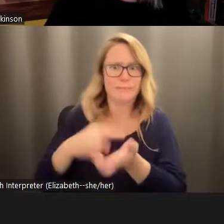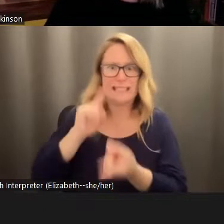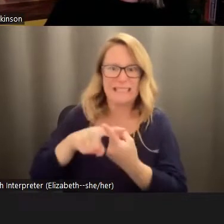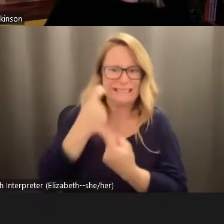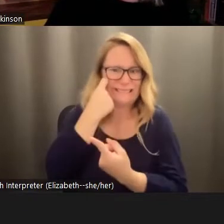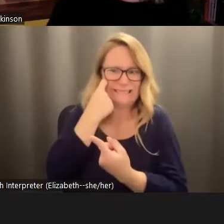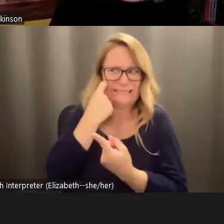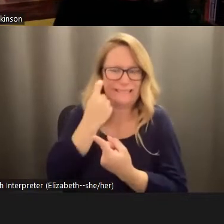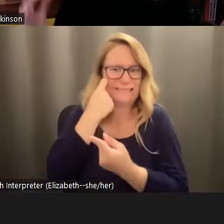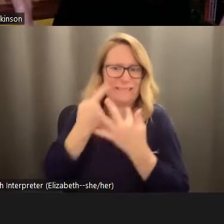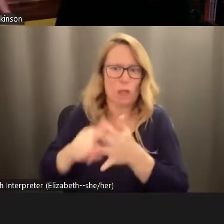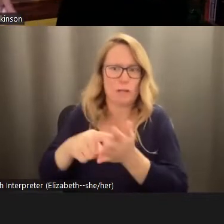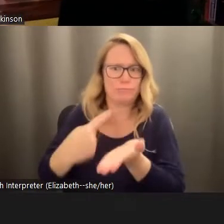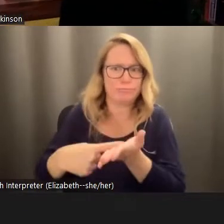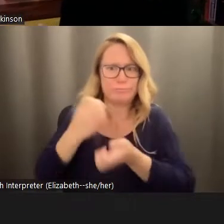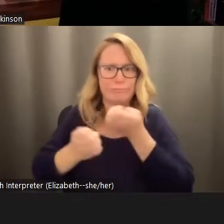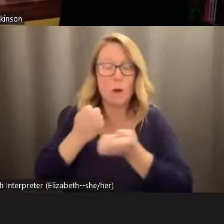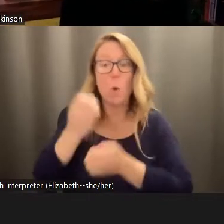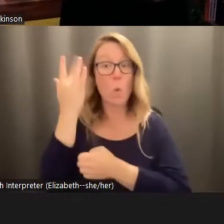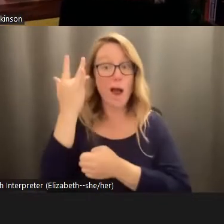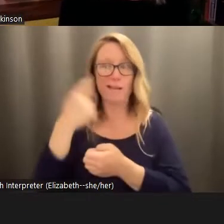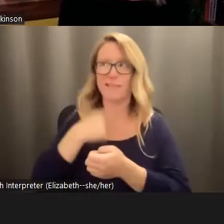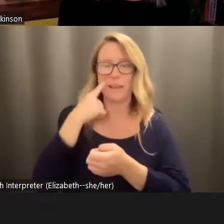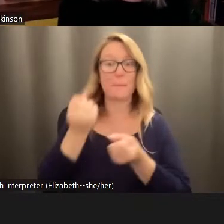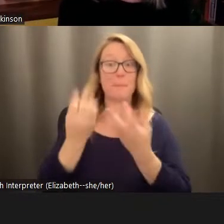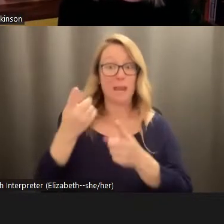partly because I think as many of you probably know, or would